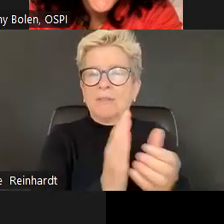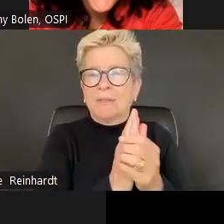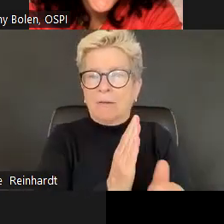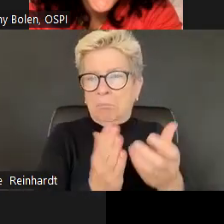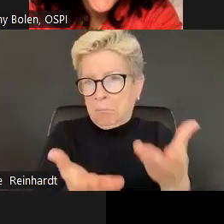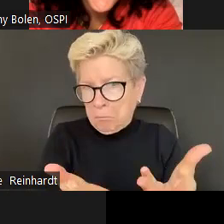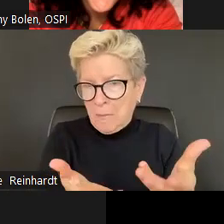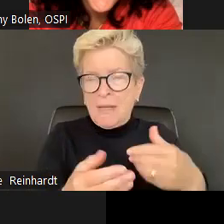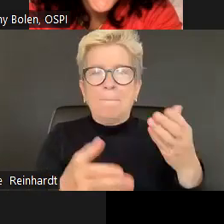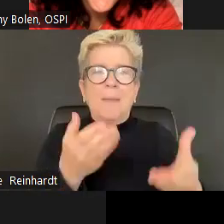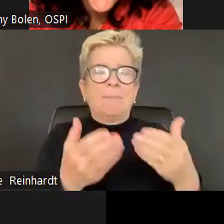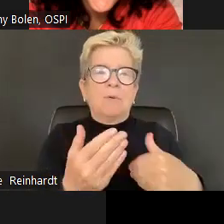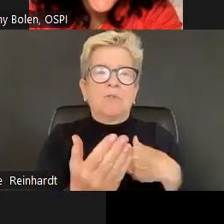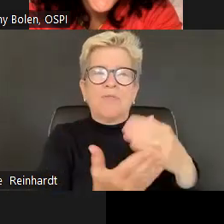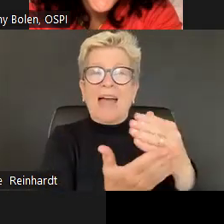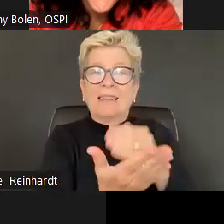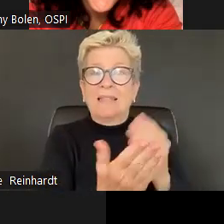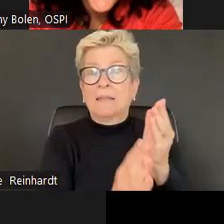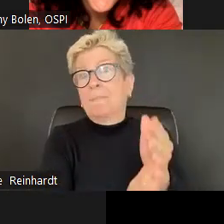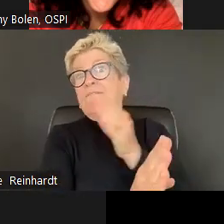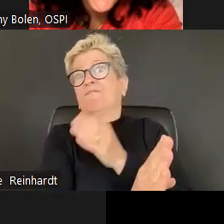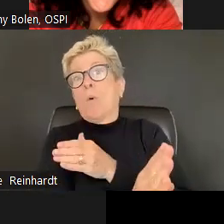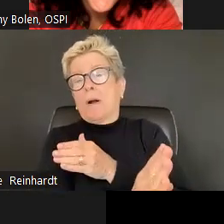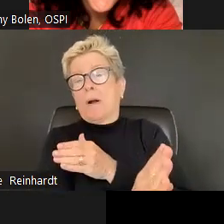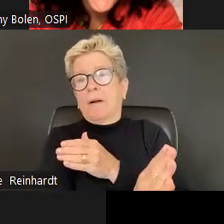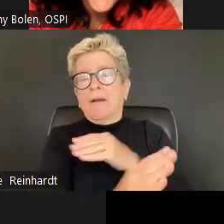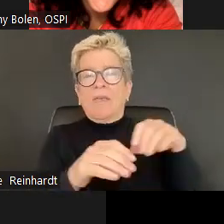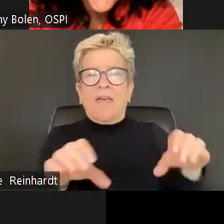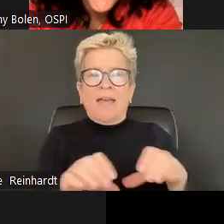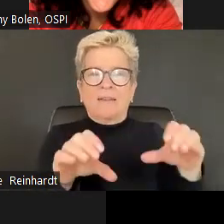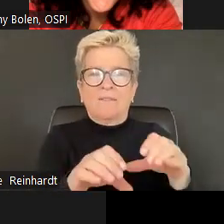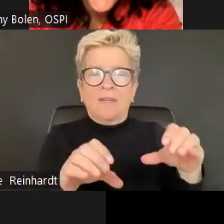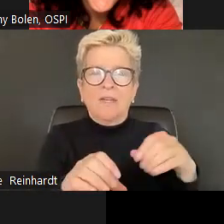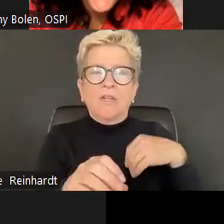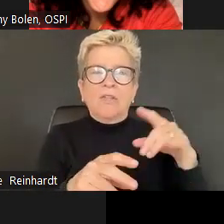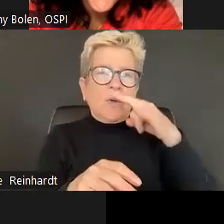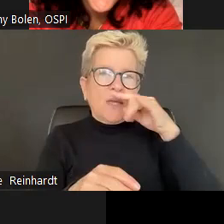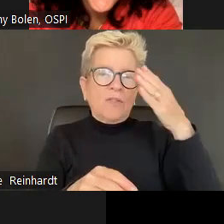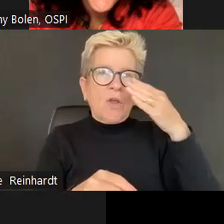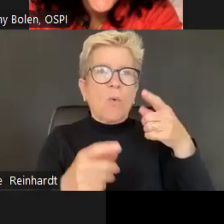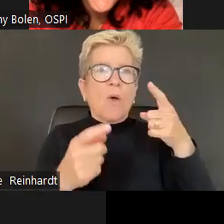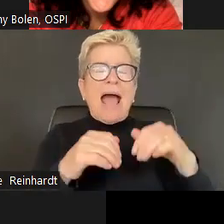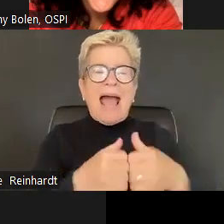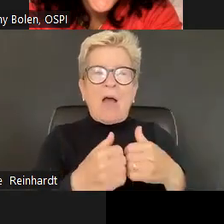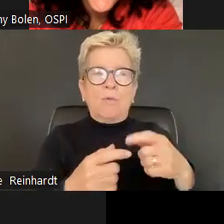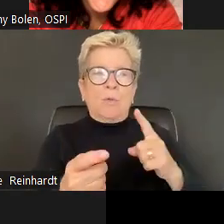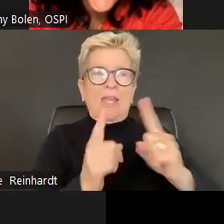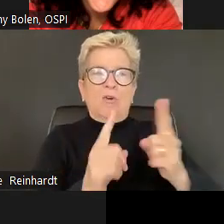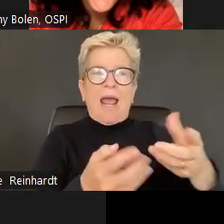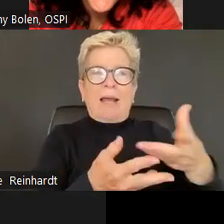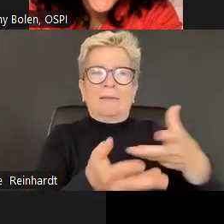In sports based activities, but in order for kids to be successful and that they need to have conflict resolution skills.